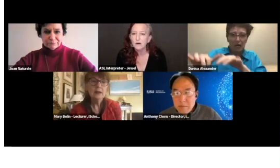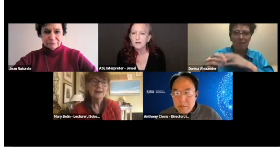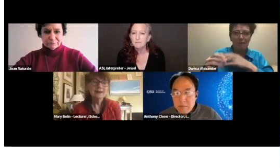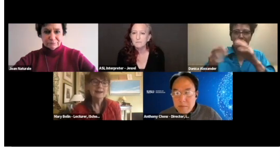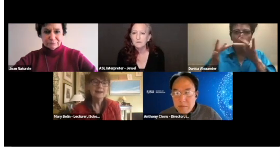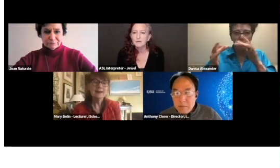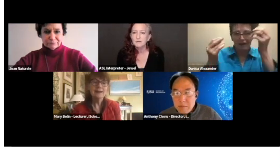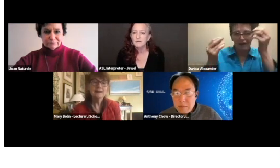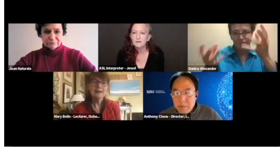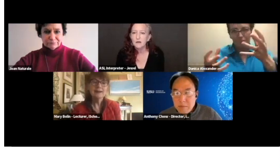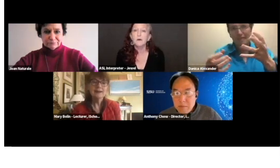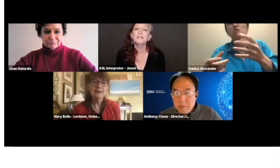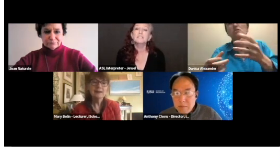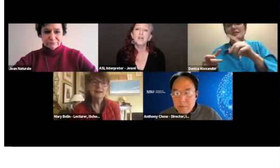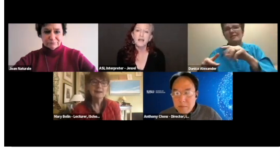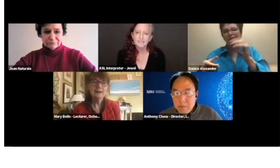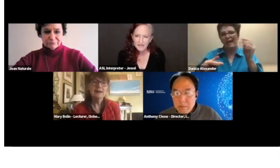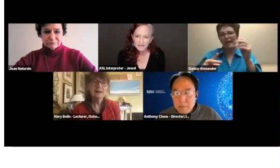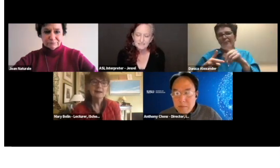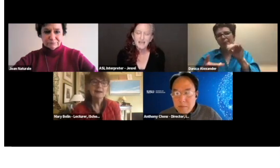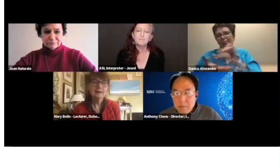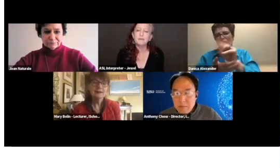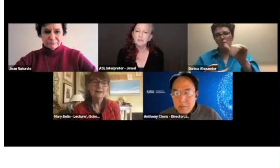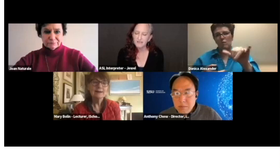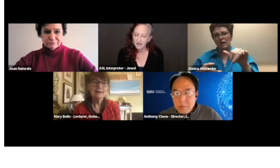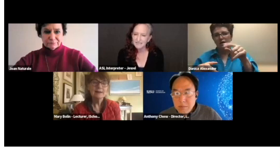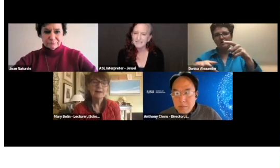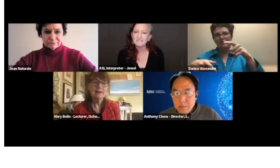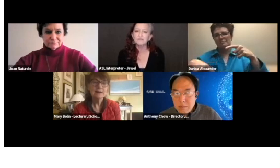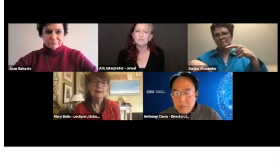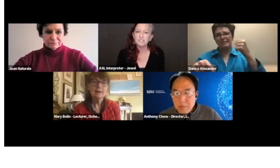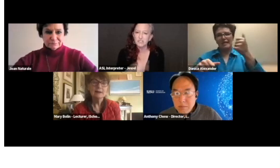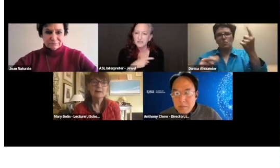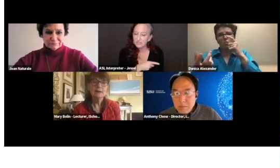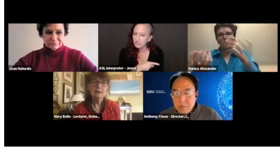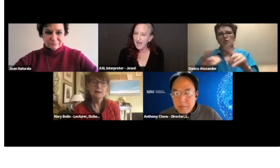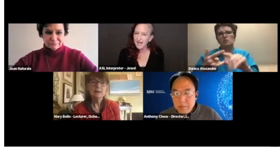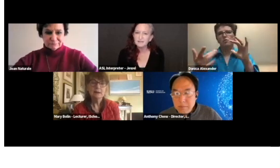I'm going to type in my contact information in the chat